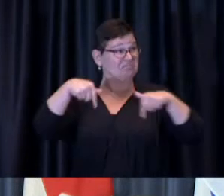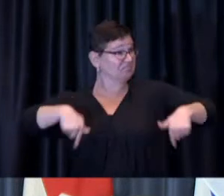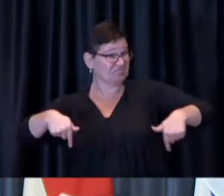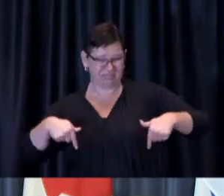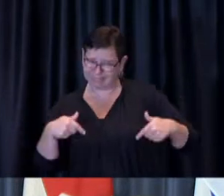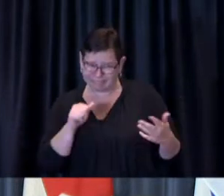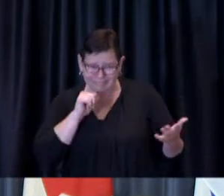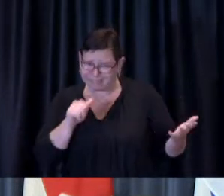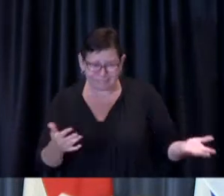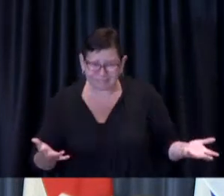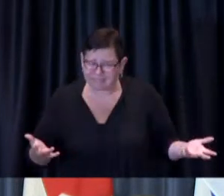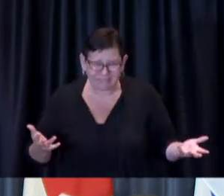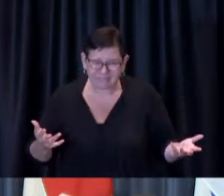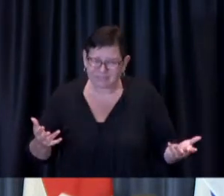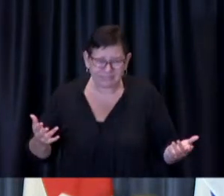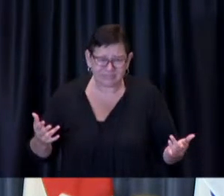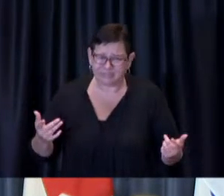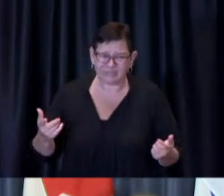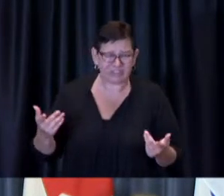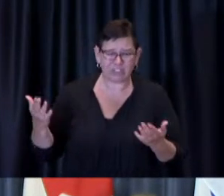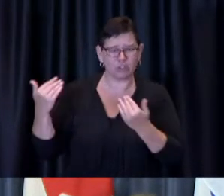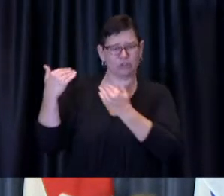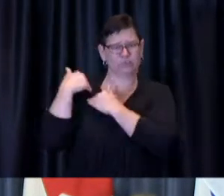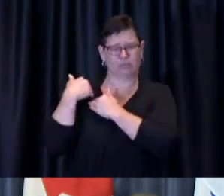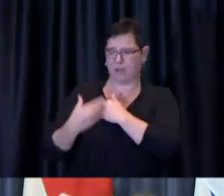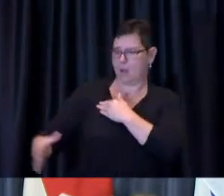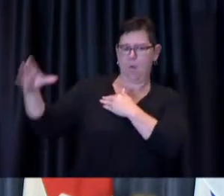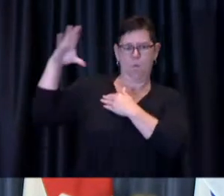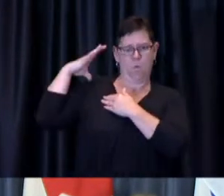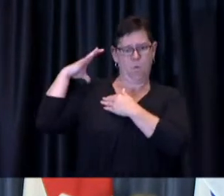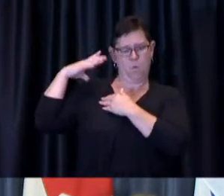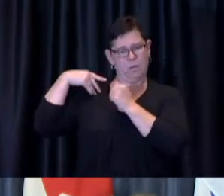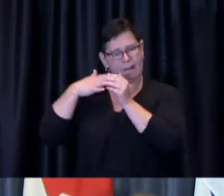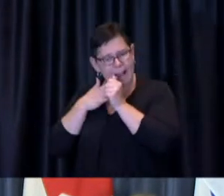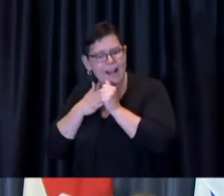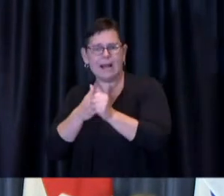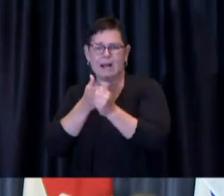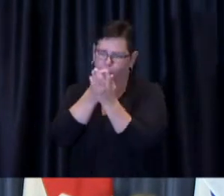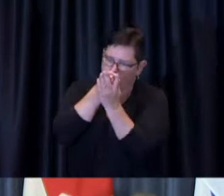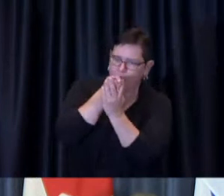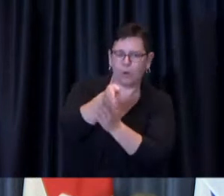of not just leading the city through a global pandemic but the incredible amount of communication that was required